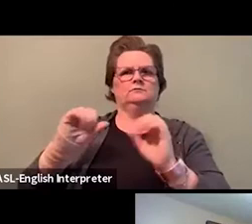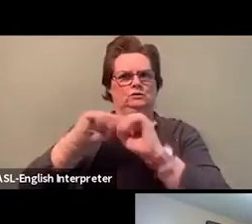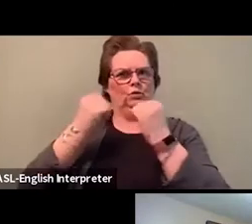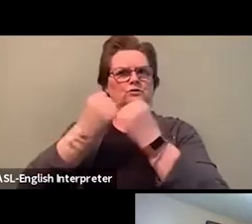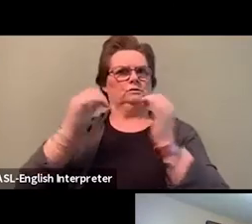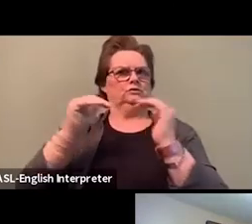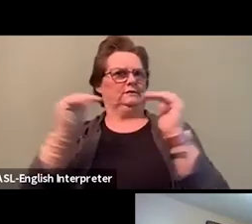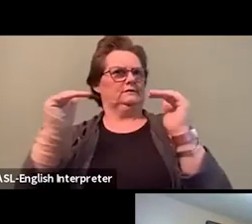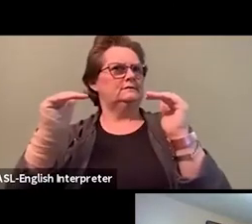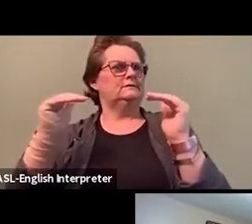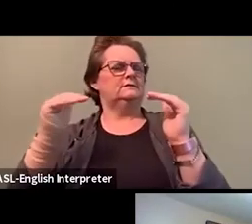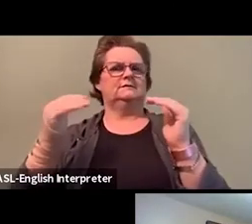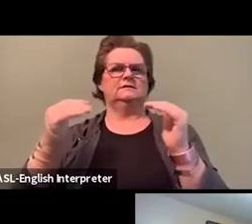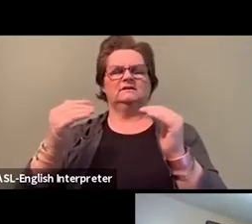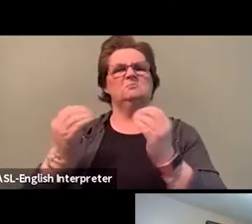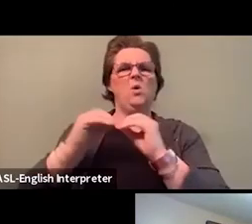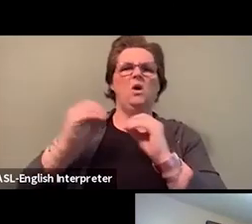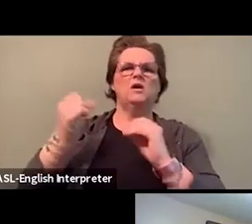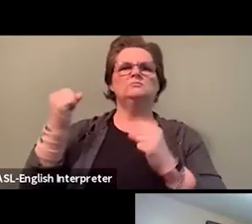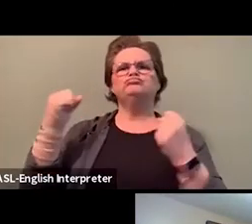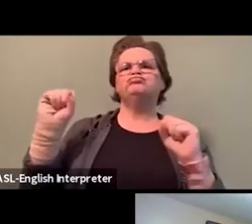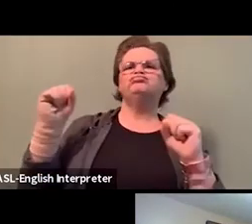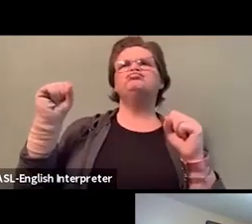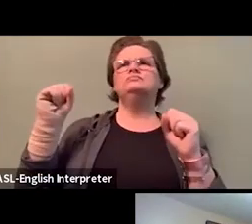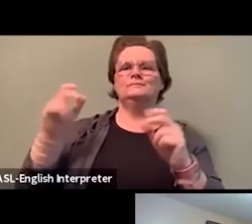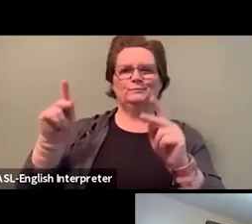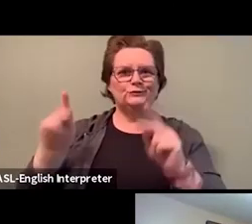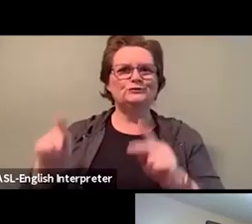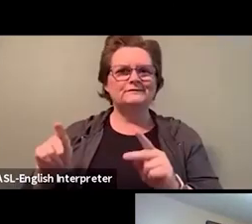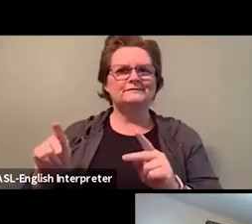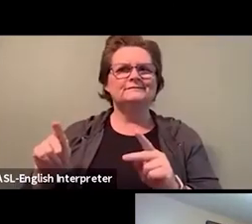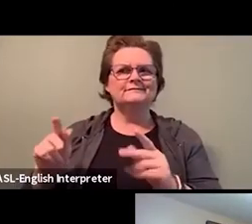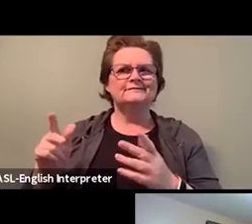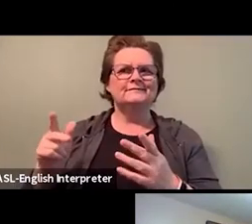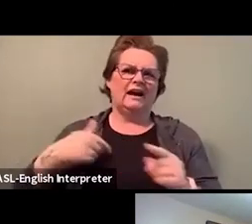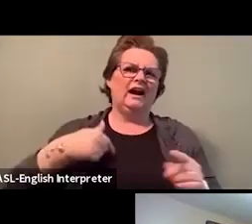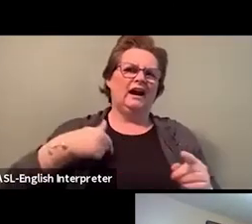the expectations of experiencing challenges and struggles,